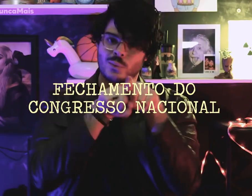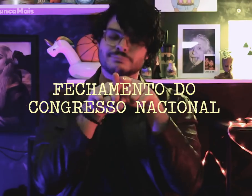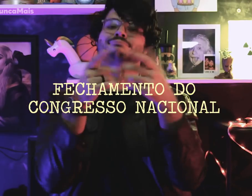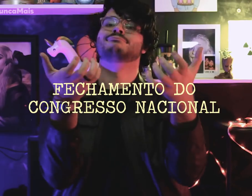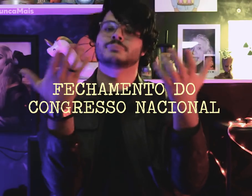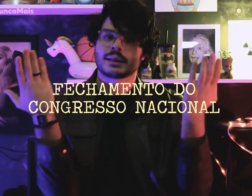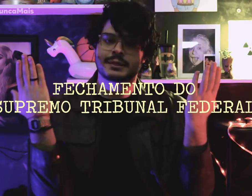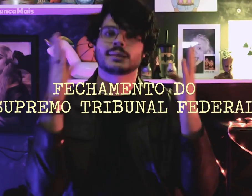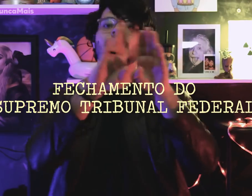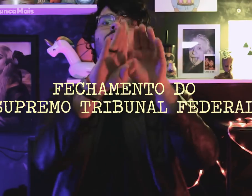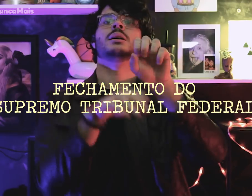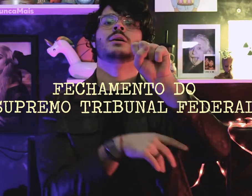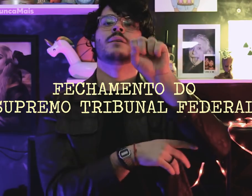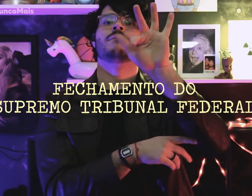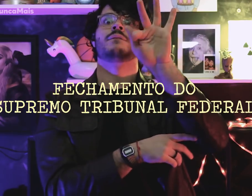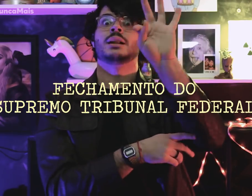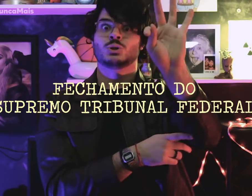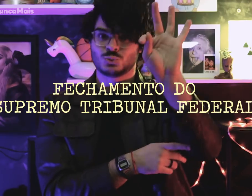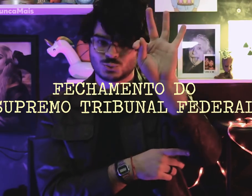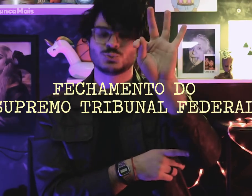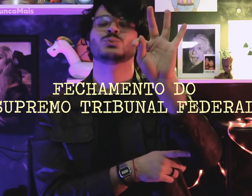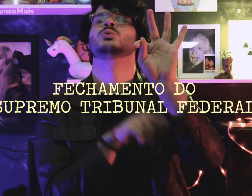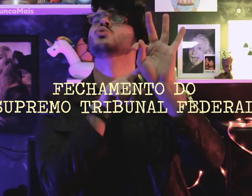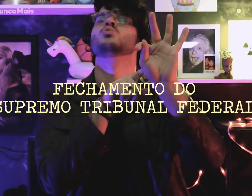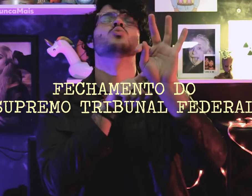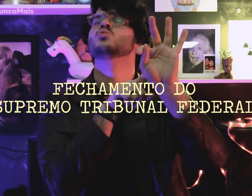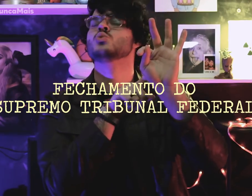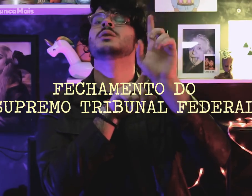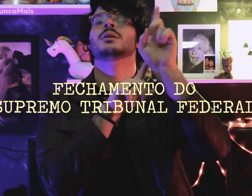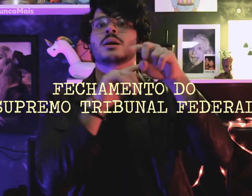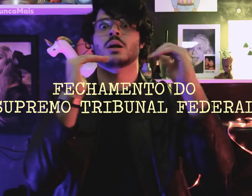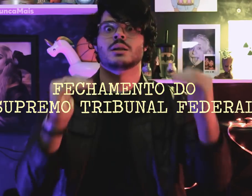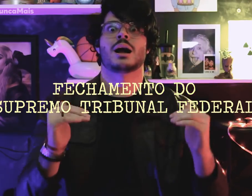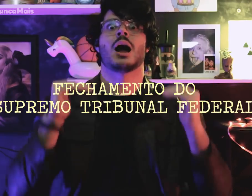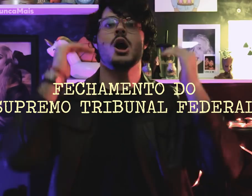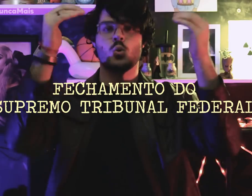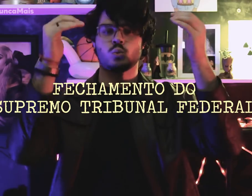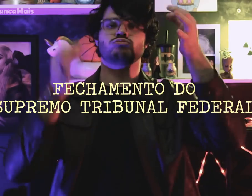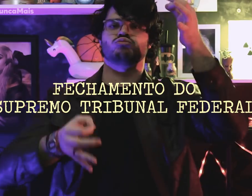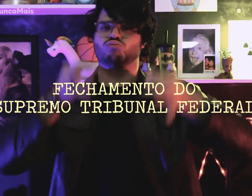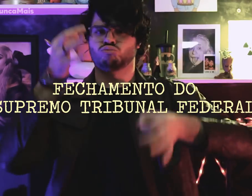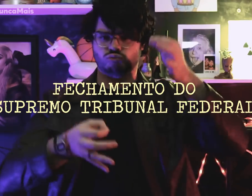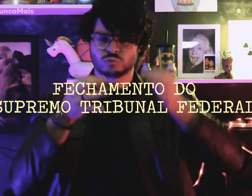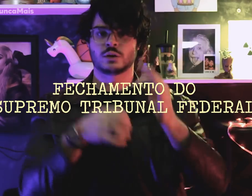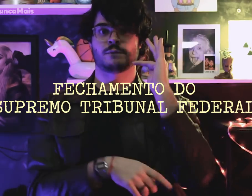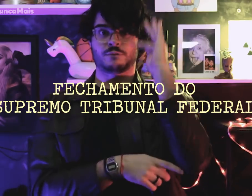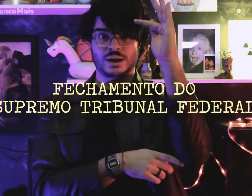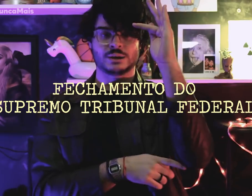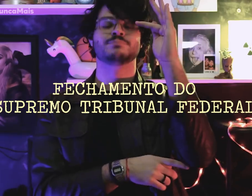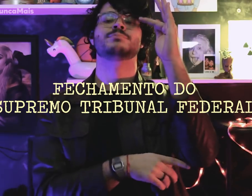and the Supreme Federal Court (STF),